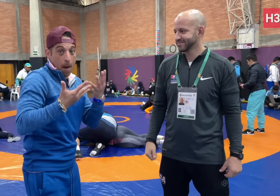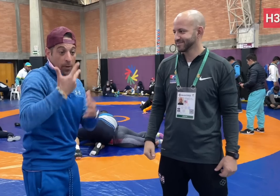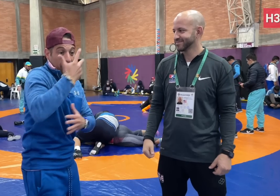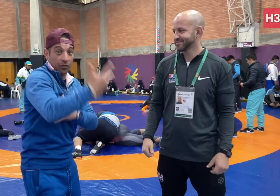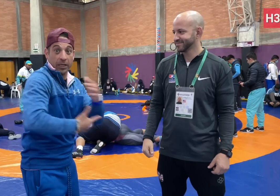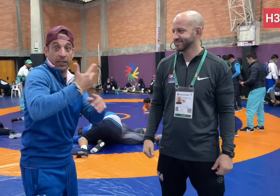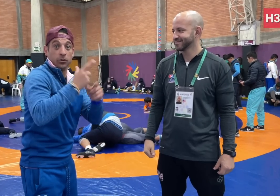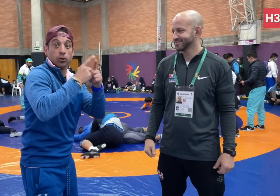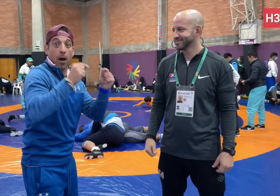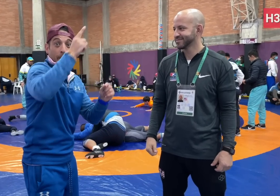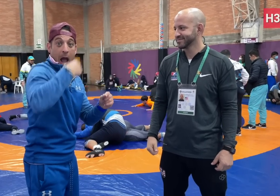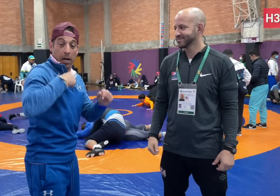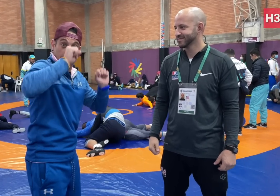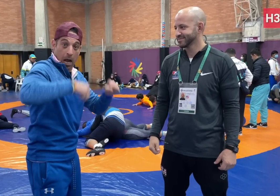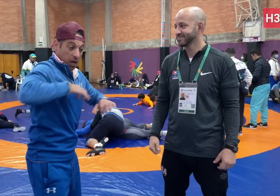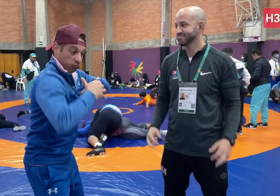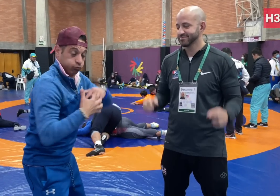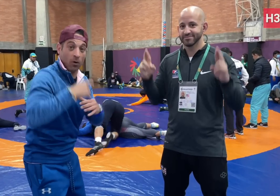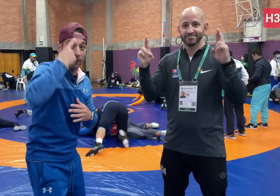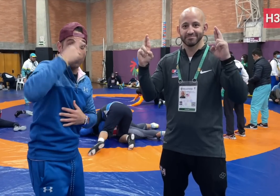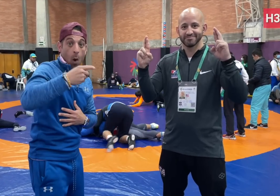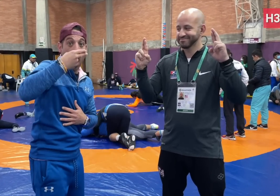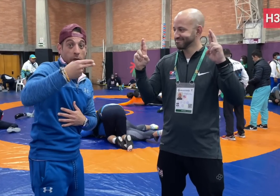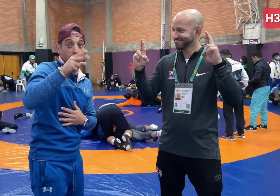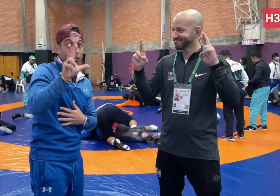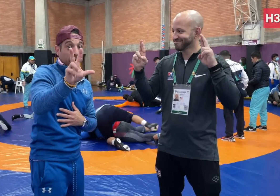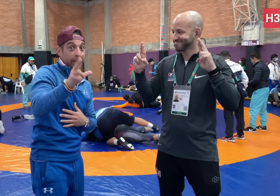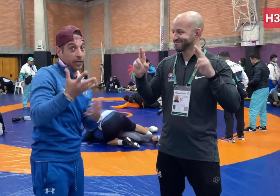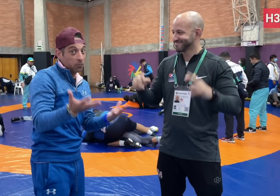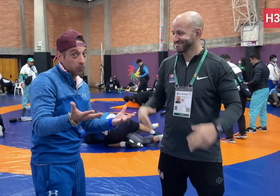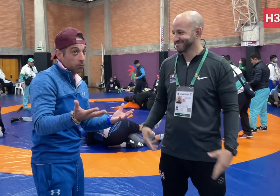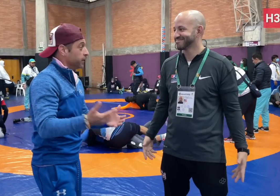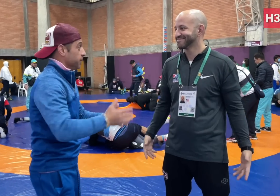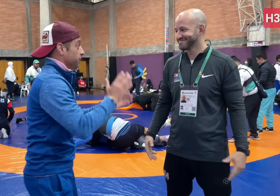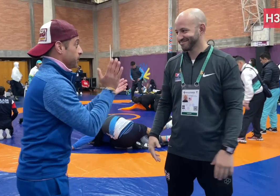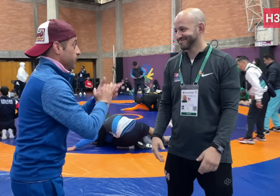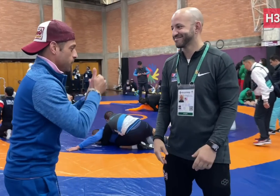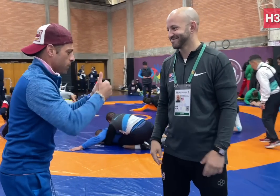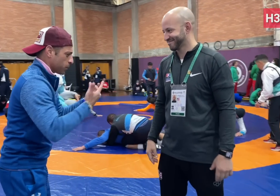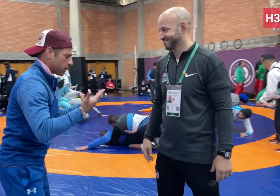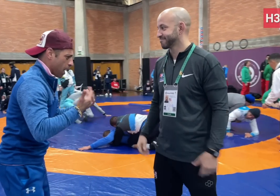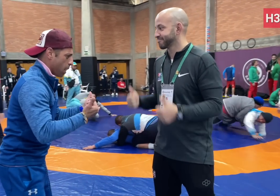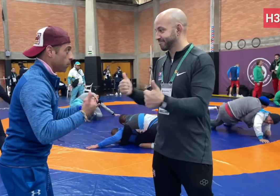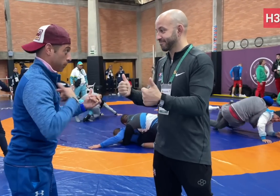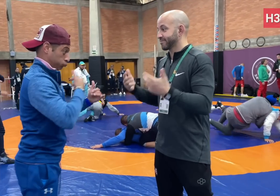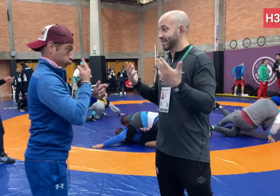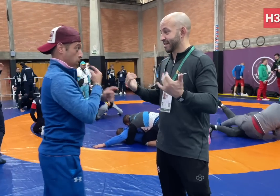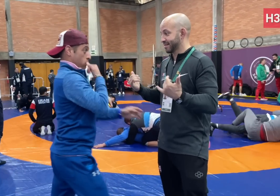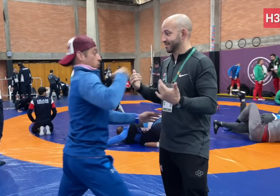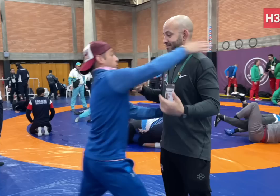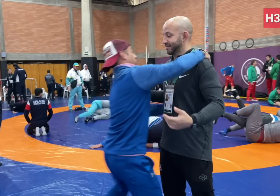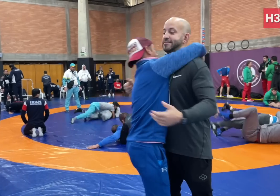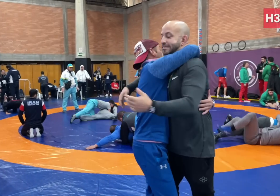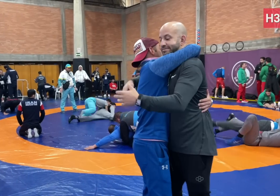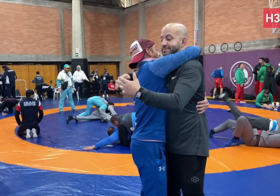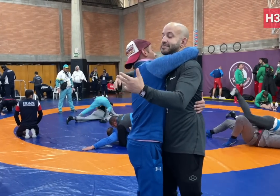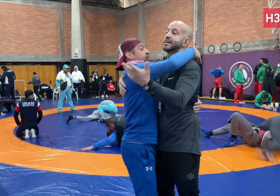so maybe I can become a wrestler representing H3 TV in the next Deaflympics in Japan. Okay, how do we start? Do we do this?